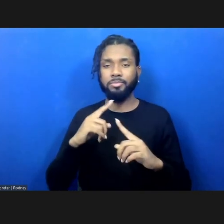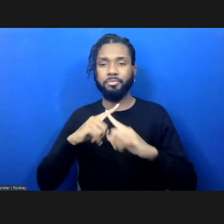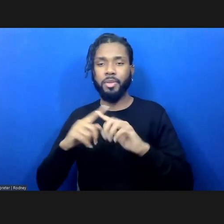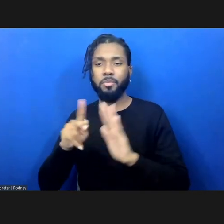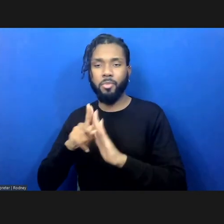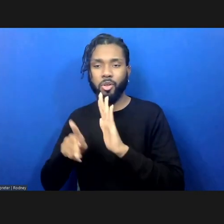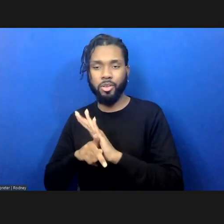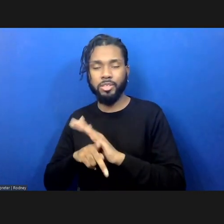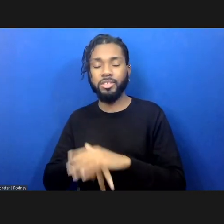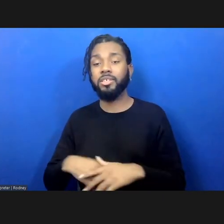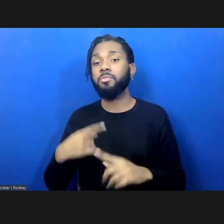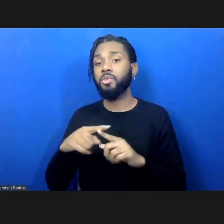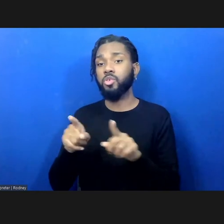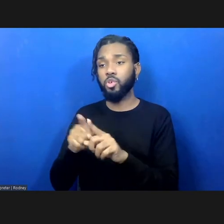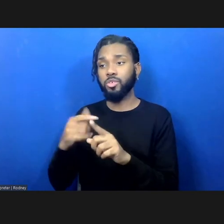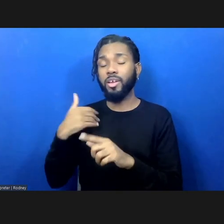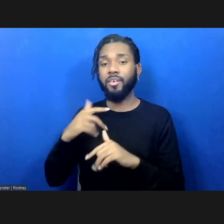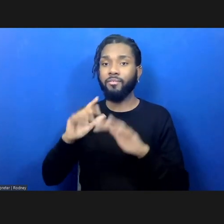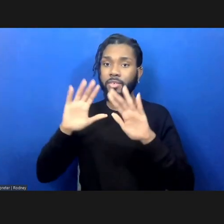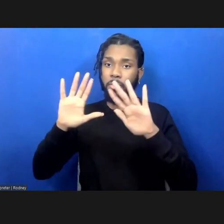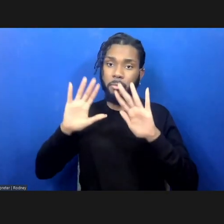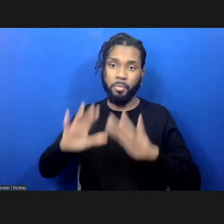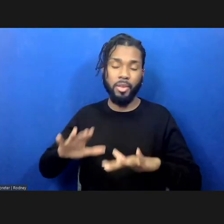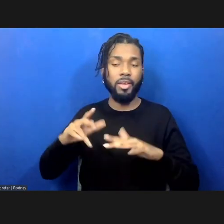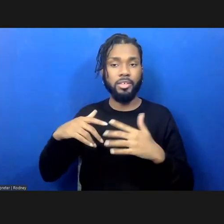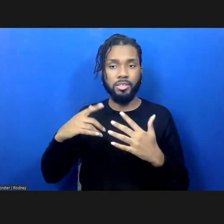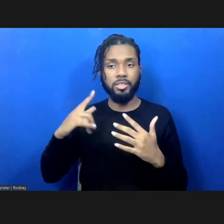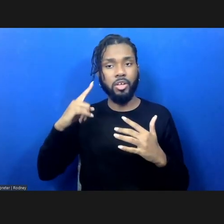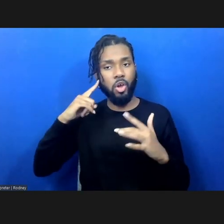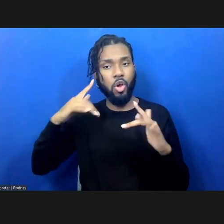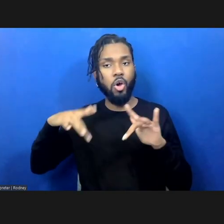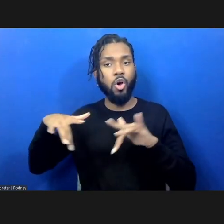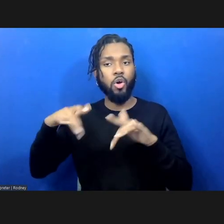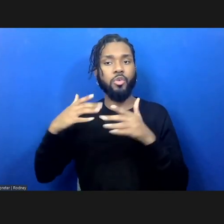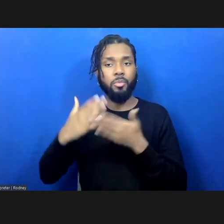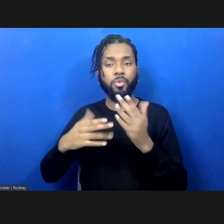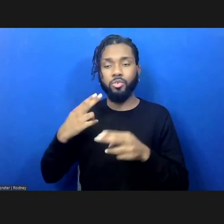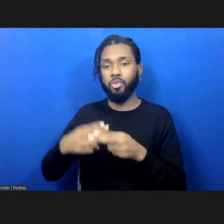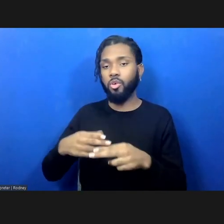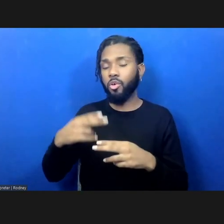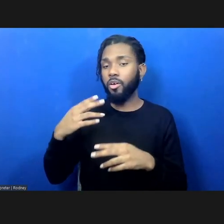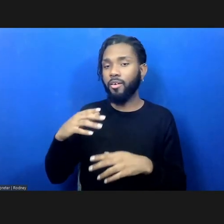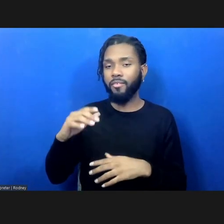We also have an amazing audio piece called "Fighting Dark" that you shouldn't miss.